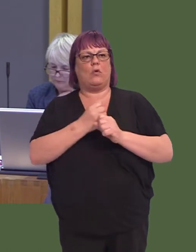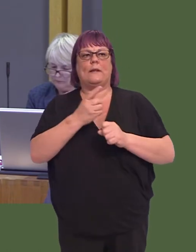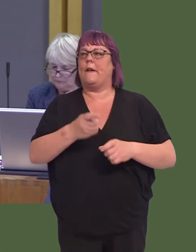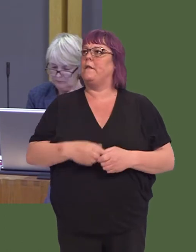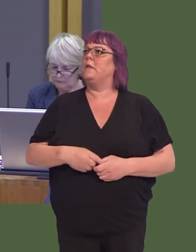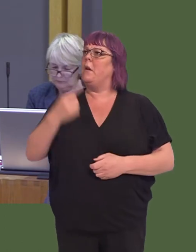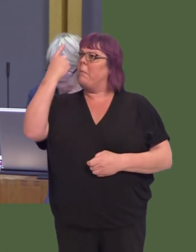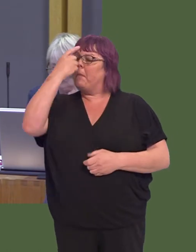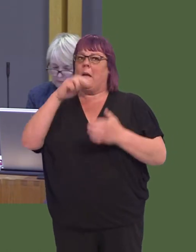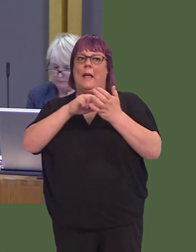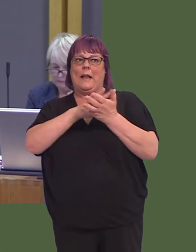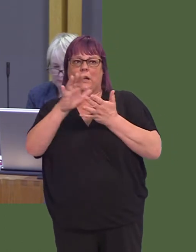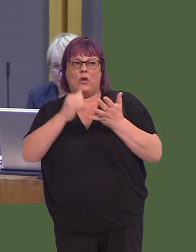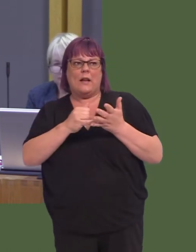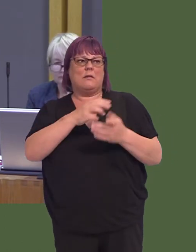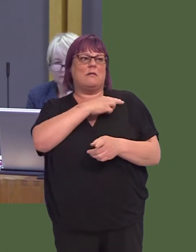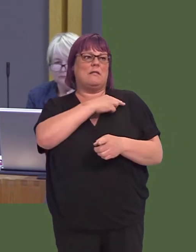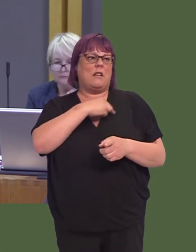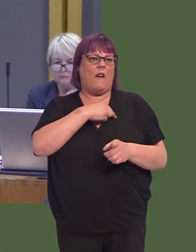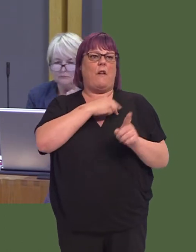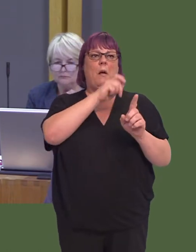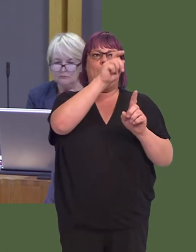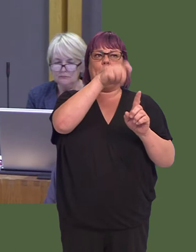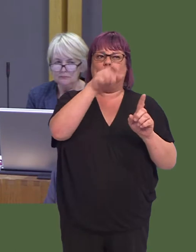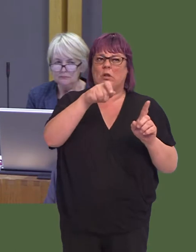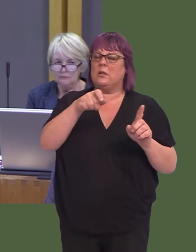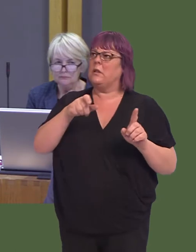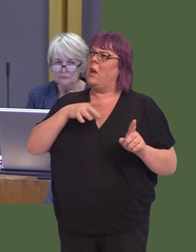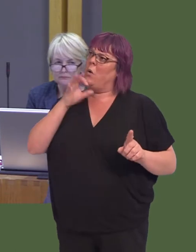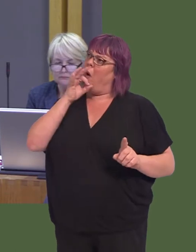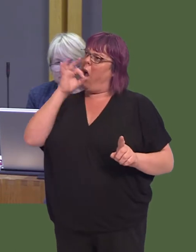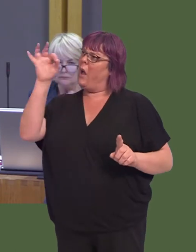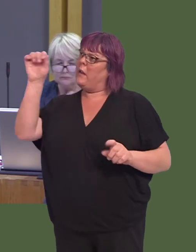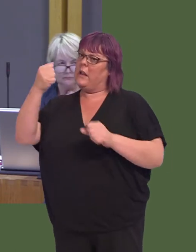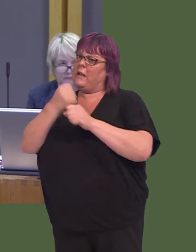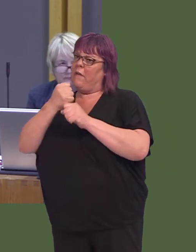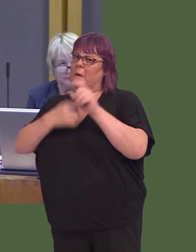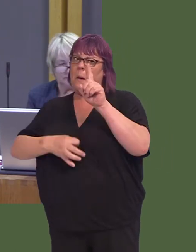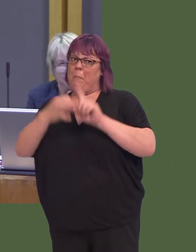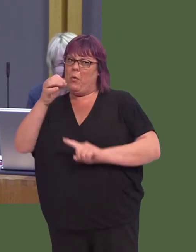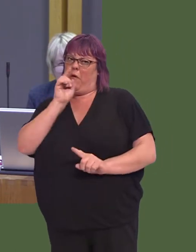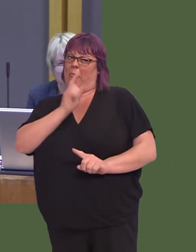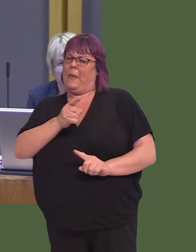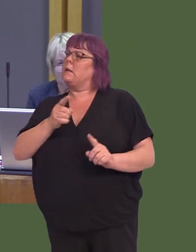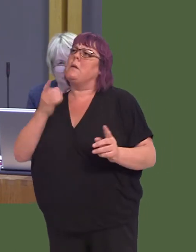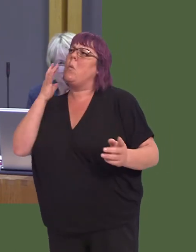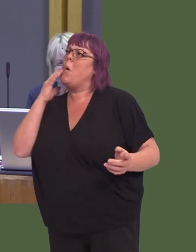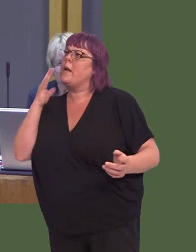For the sake of our NHS as well as staff and patients, when is this Government going to get to grips with this problem?